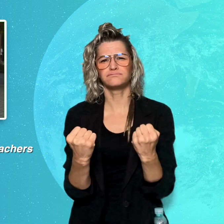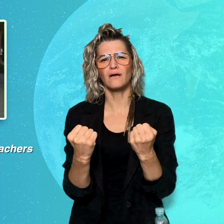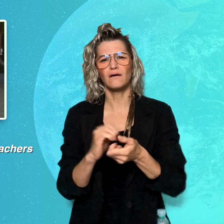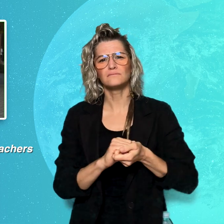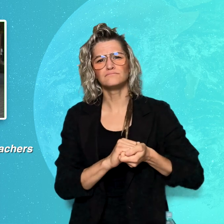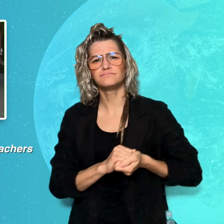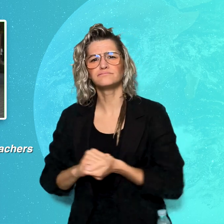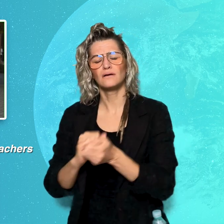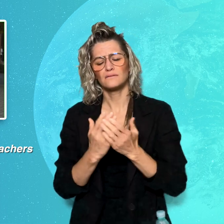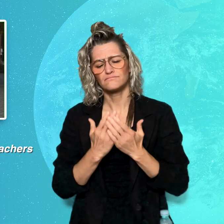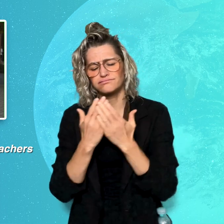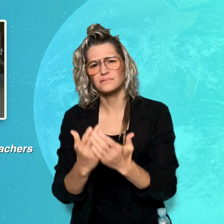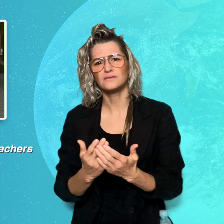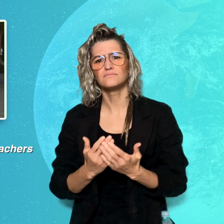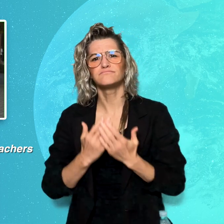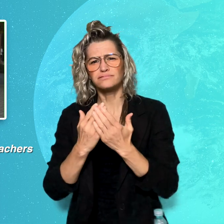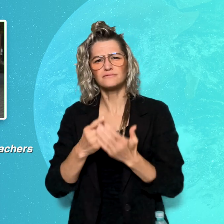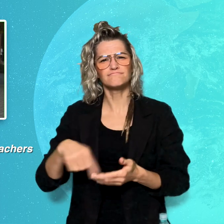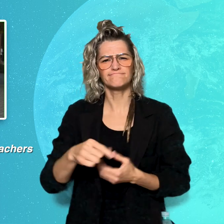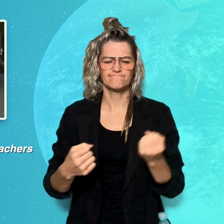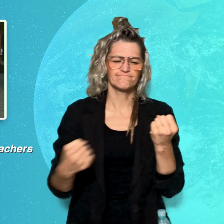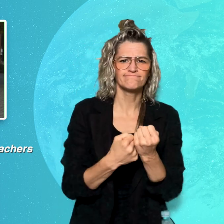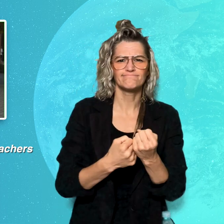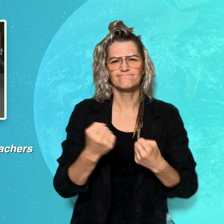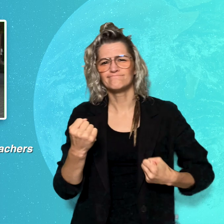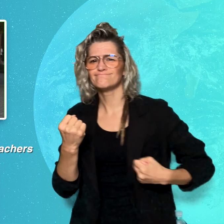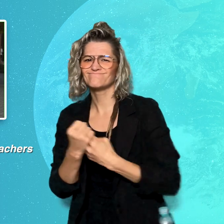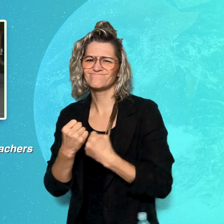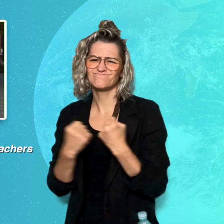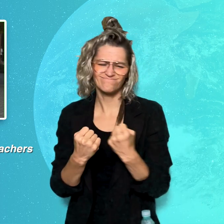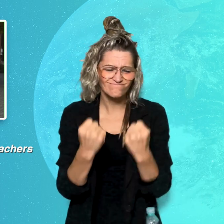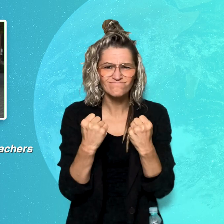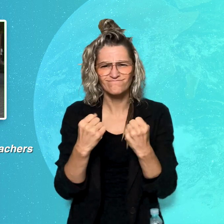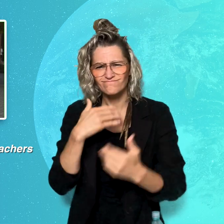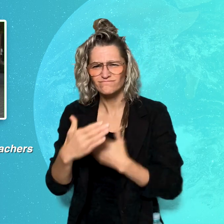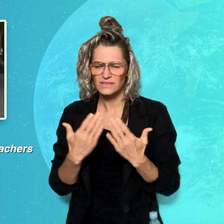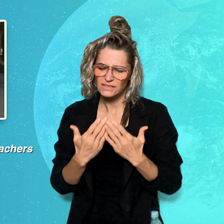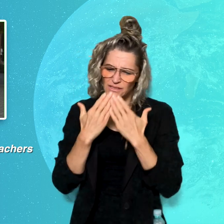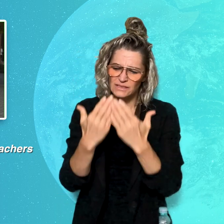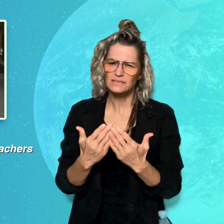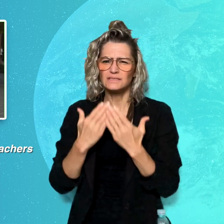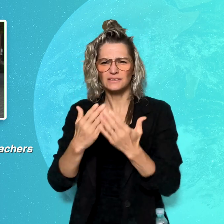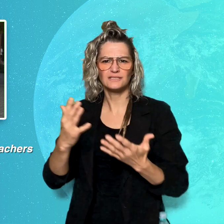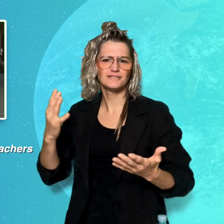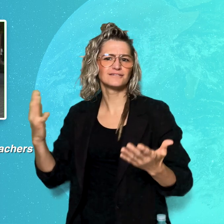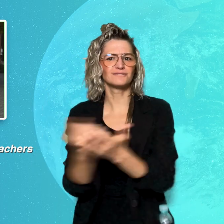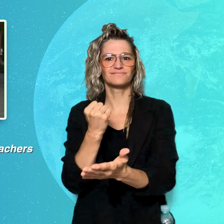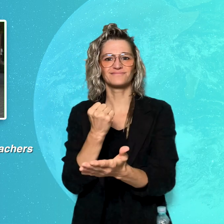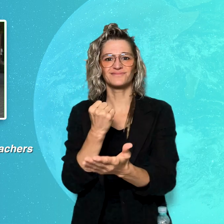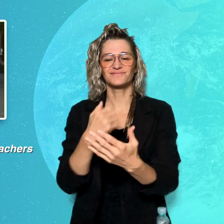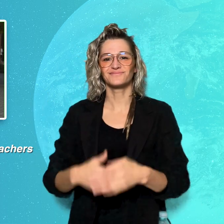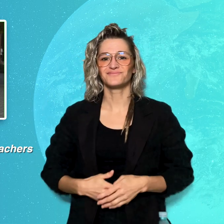to each other during their educational journey.